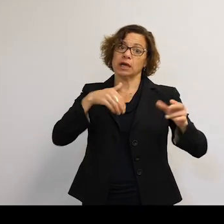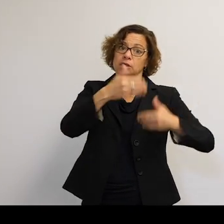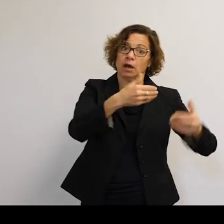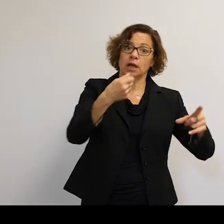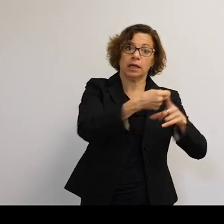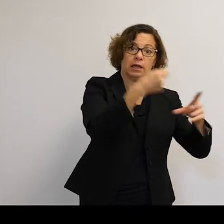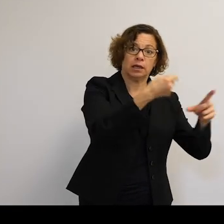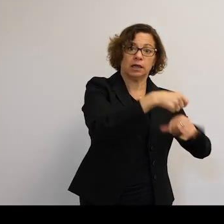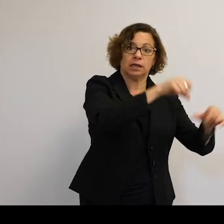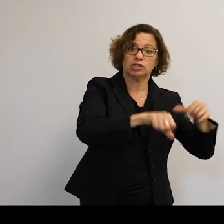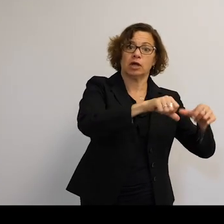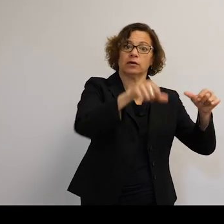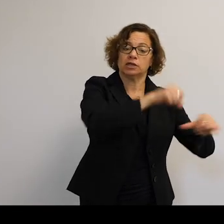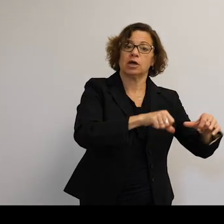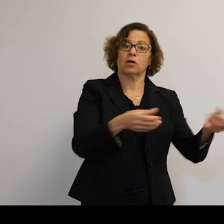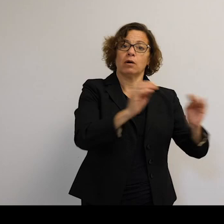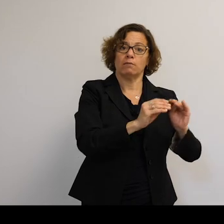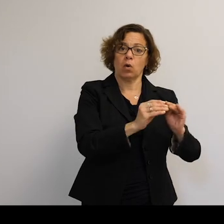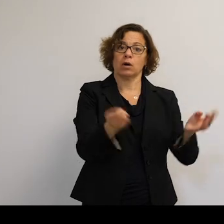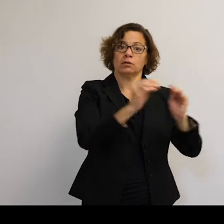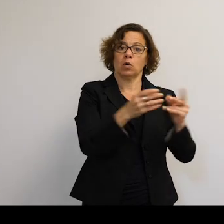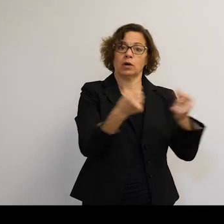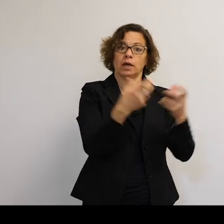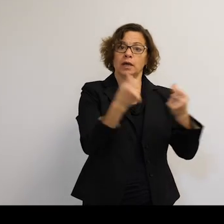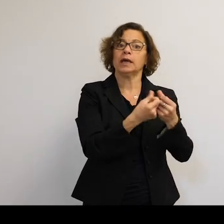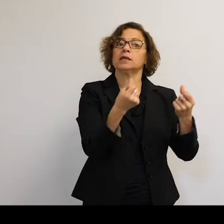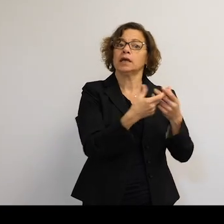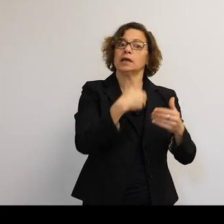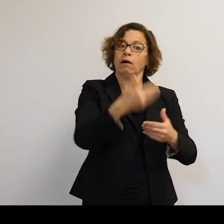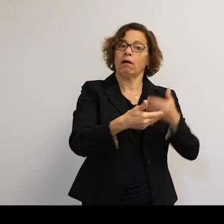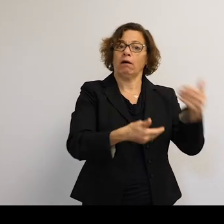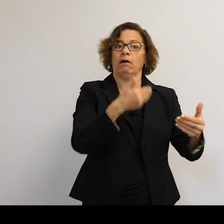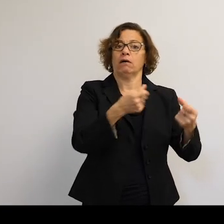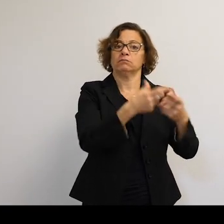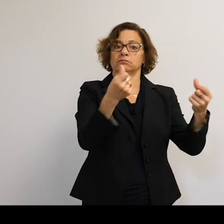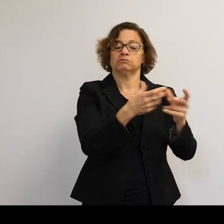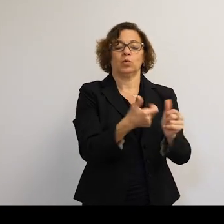each other or other objects, which causes more objects and on and on. And that's what we want to avoid.